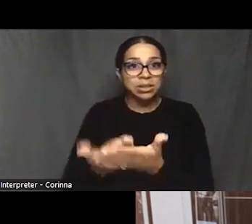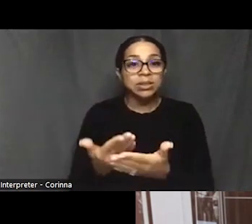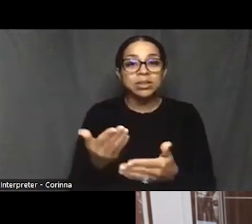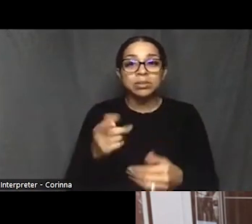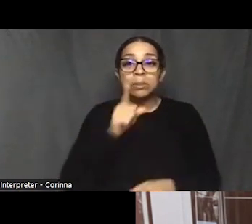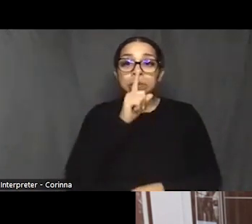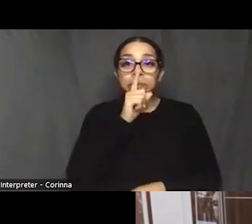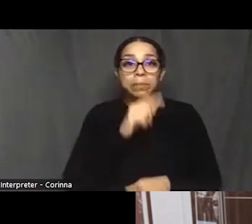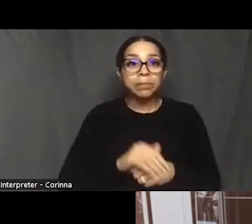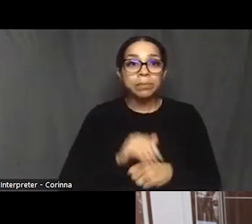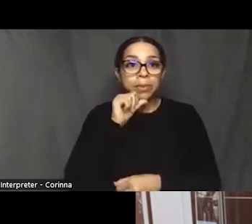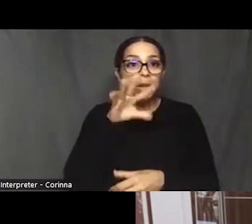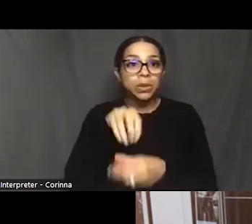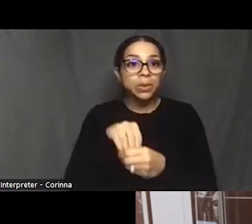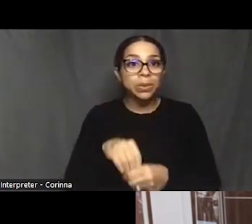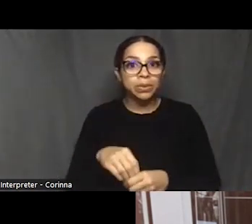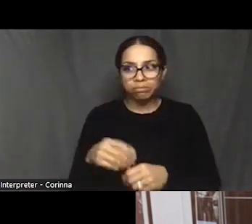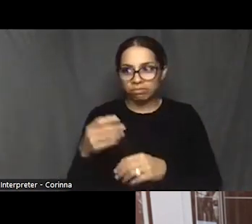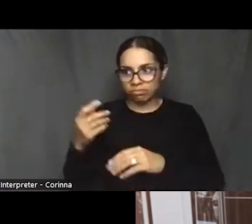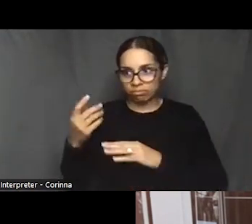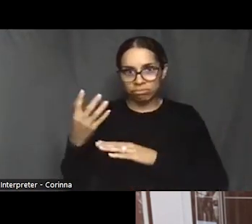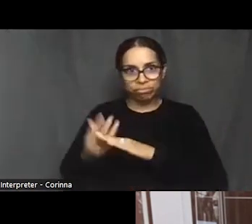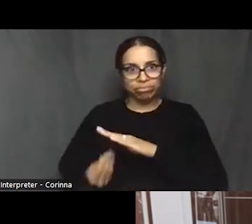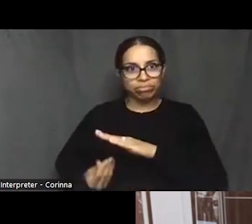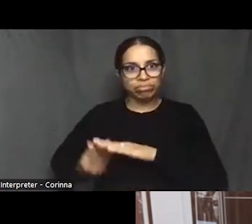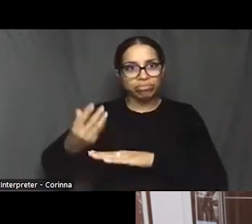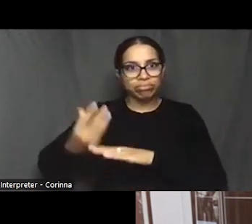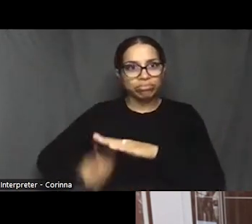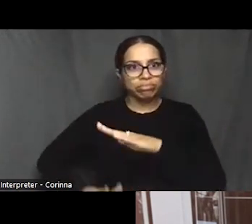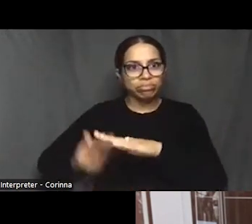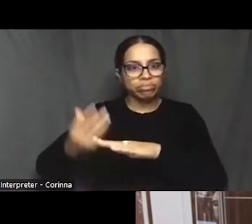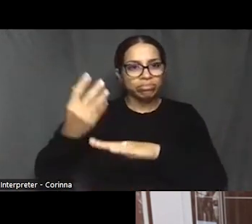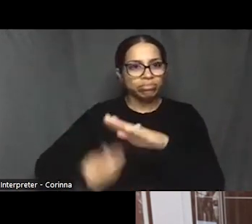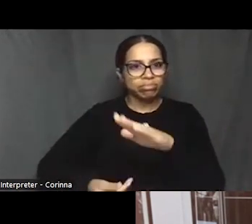my bit by bit. So a museum is really needed.